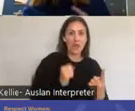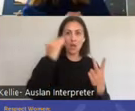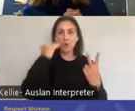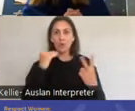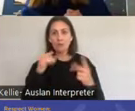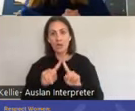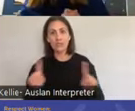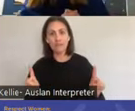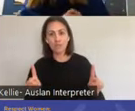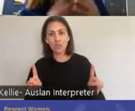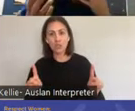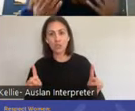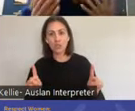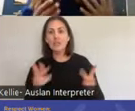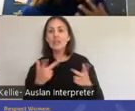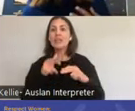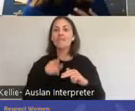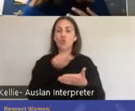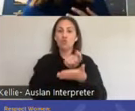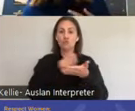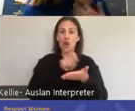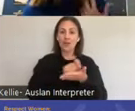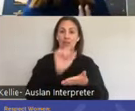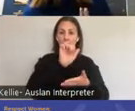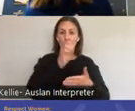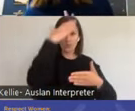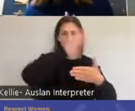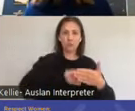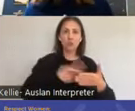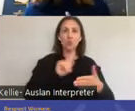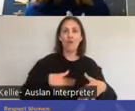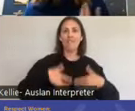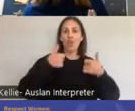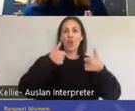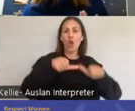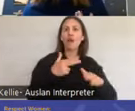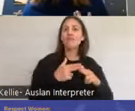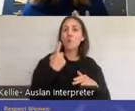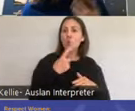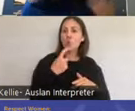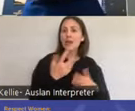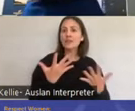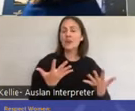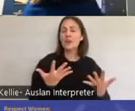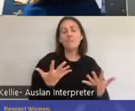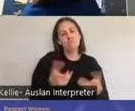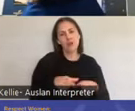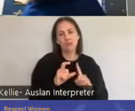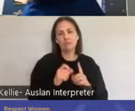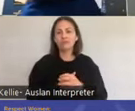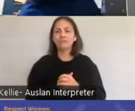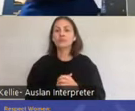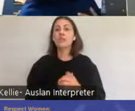the experiences of orgasms are very similar. So really looking at that we know that orgasms are